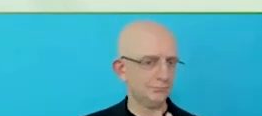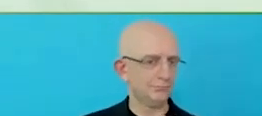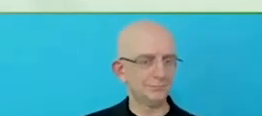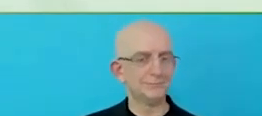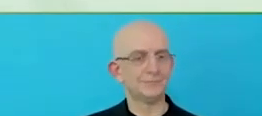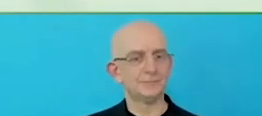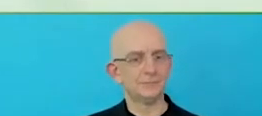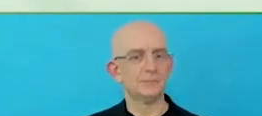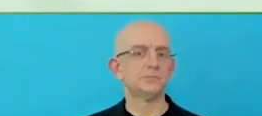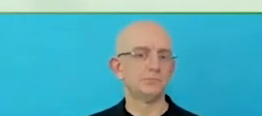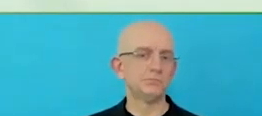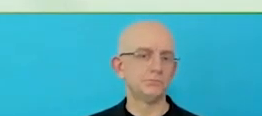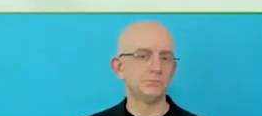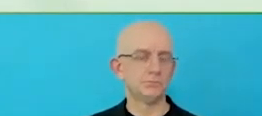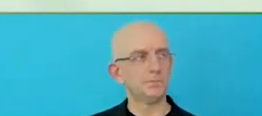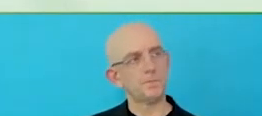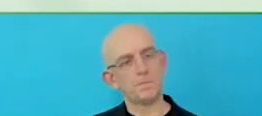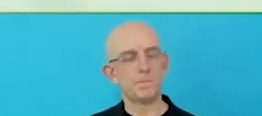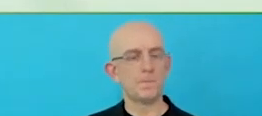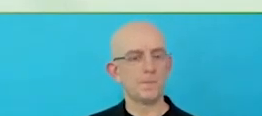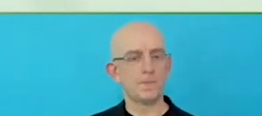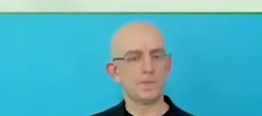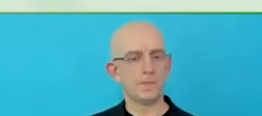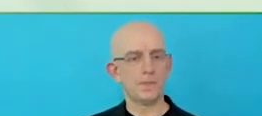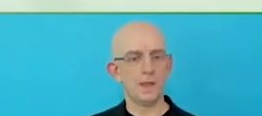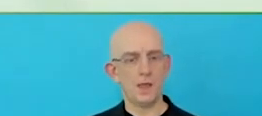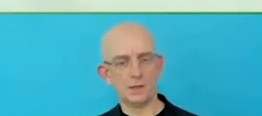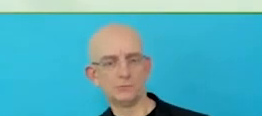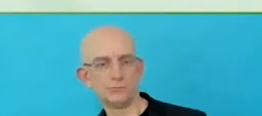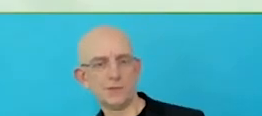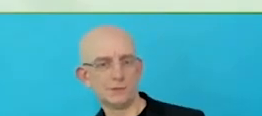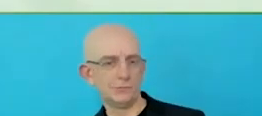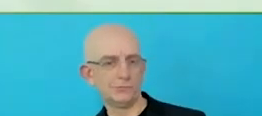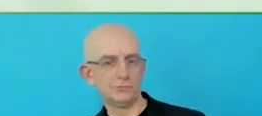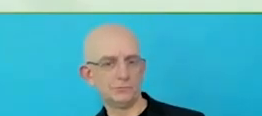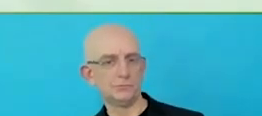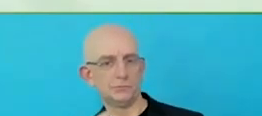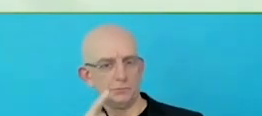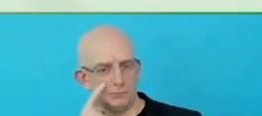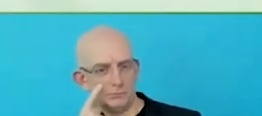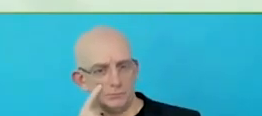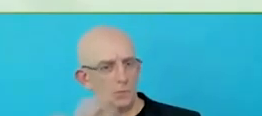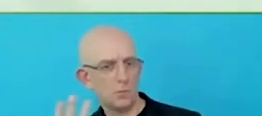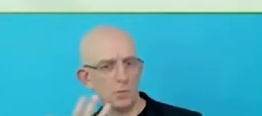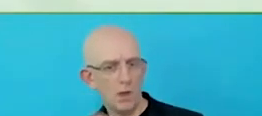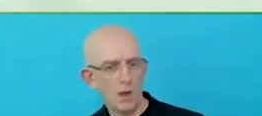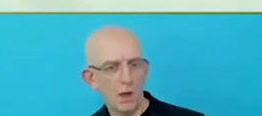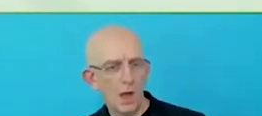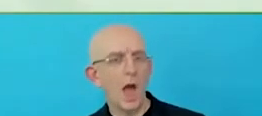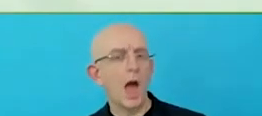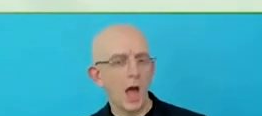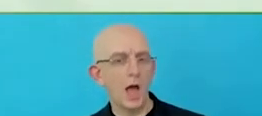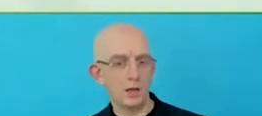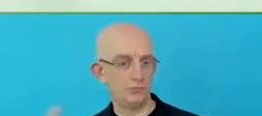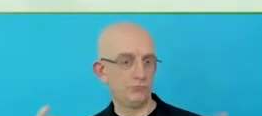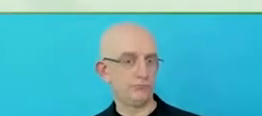We will take you to 1 of the stores in Austria, highlighting how they are ensuring independent living and in ensuring that